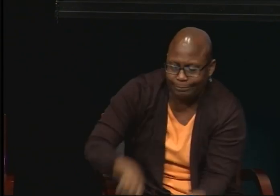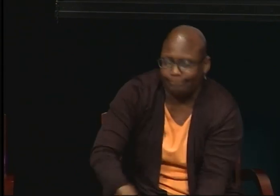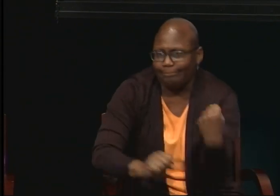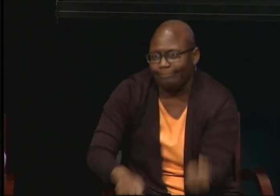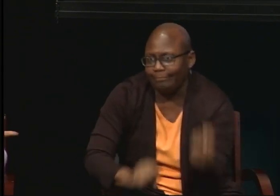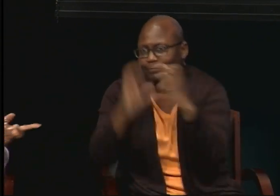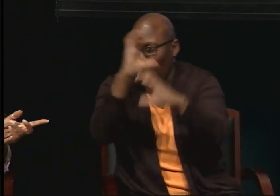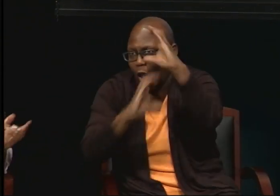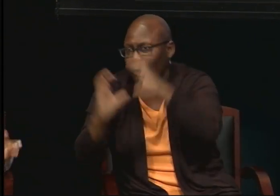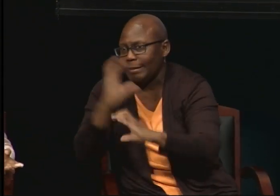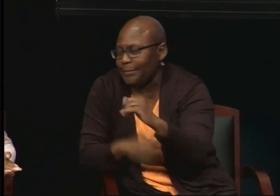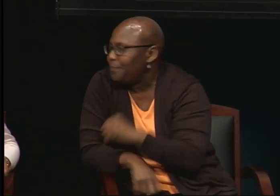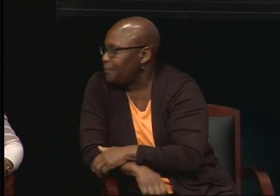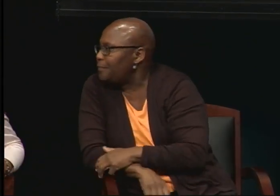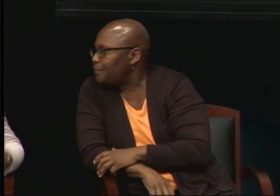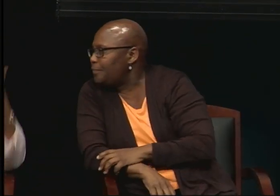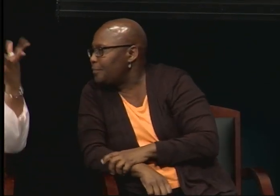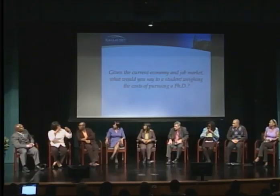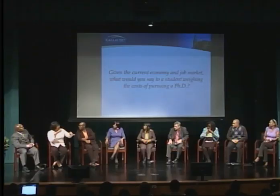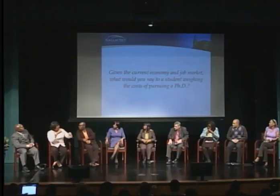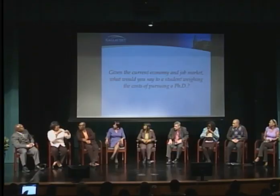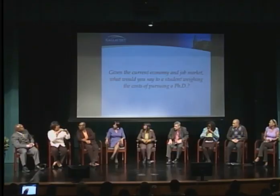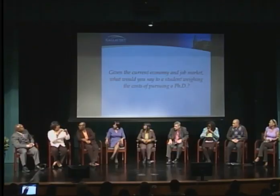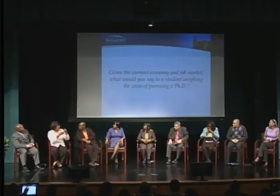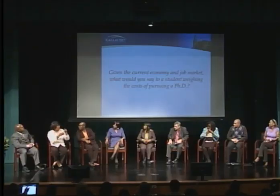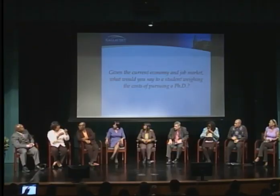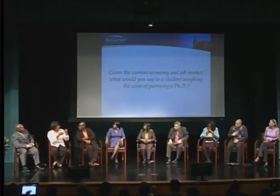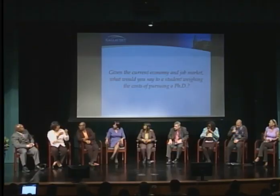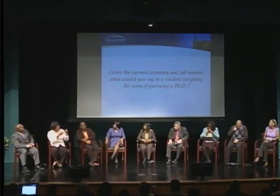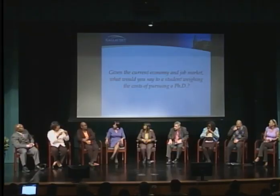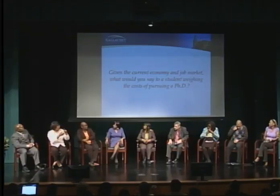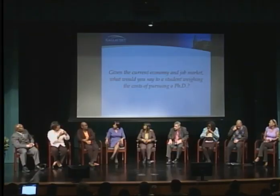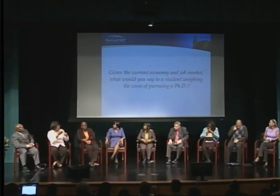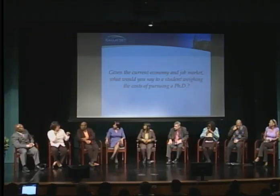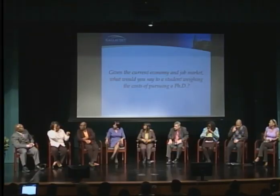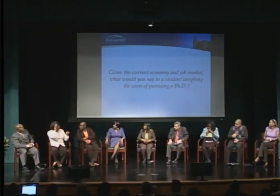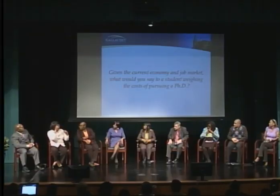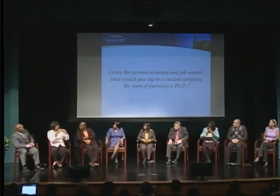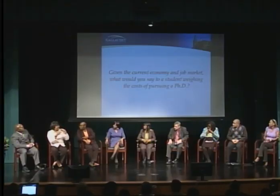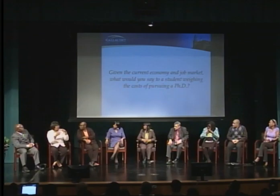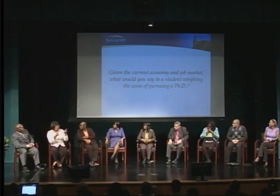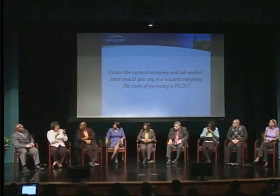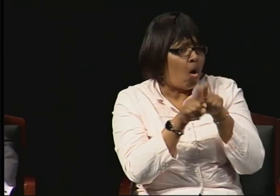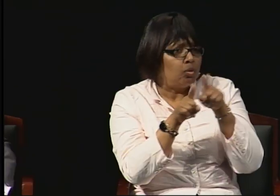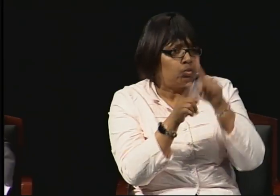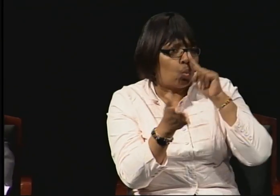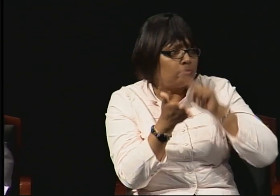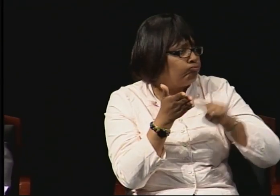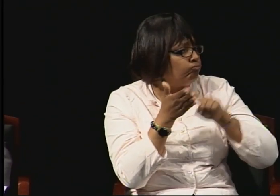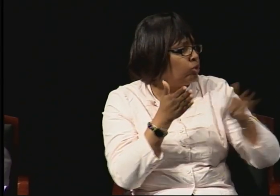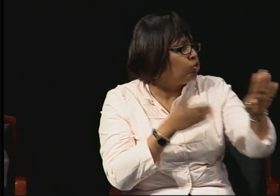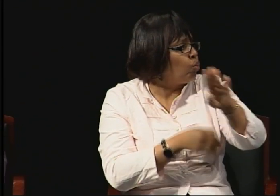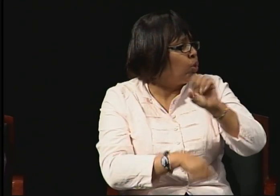It's your job to research this. Some jobs offer educational assistance.